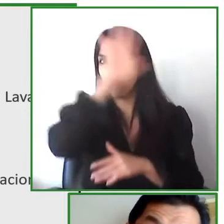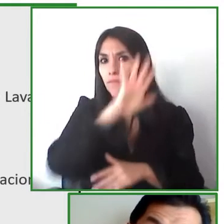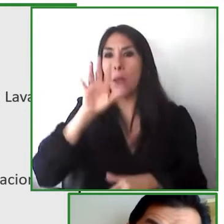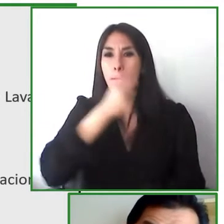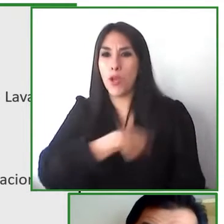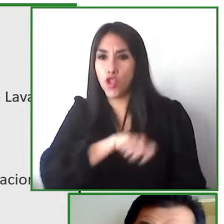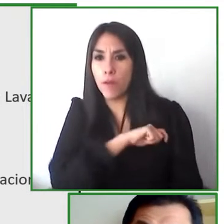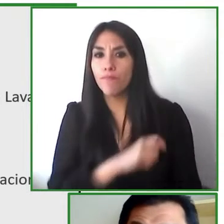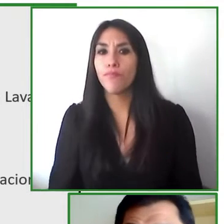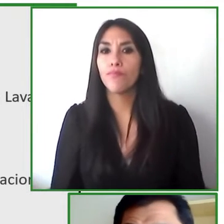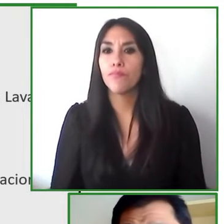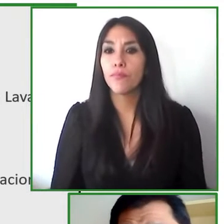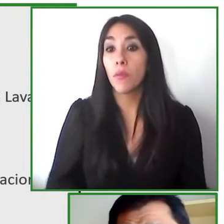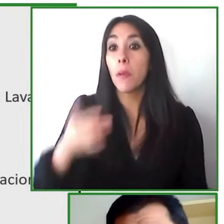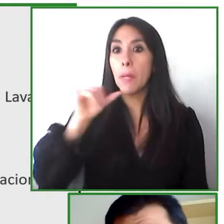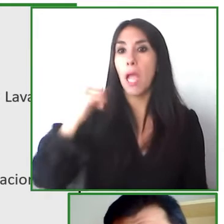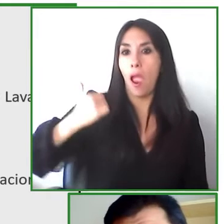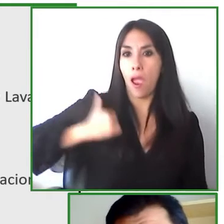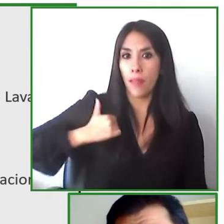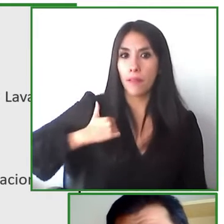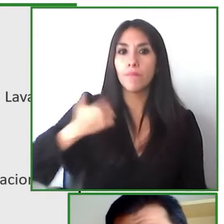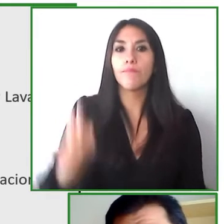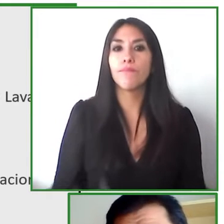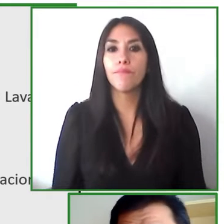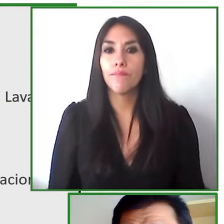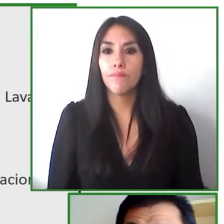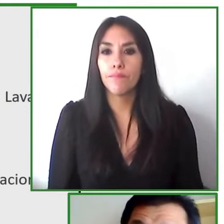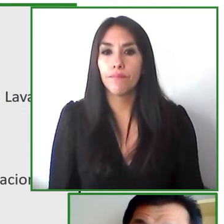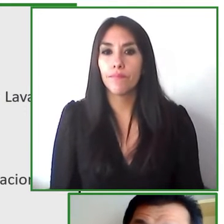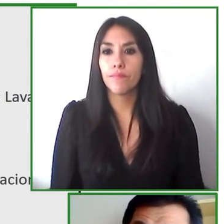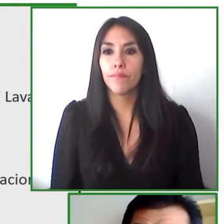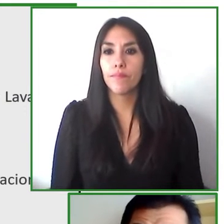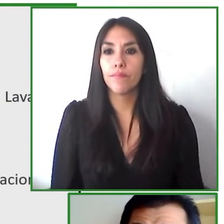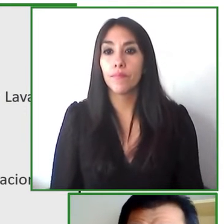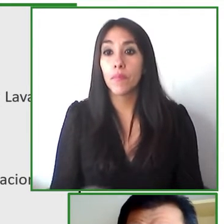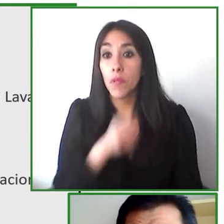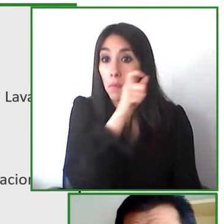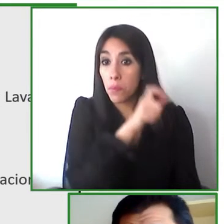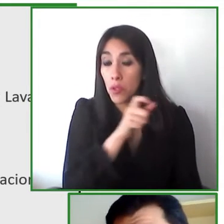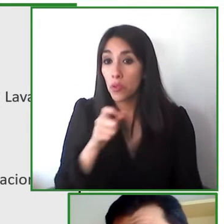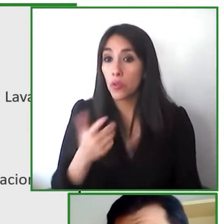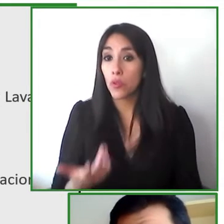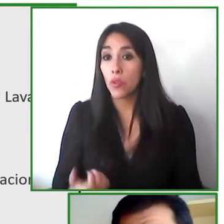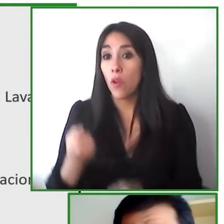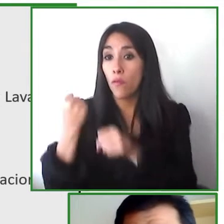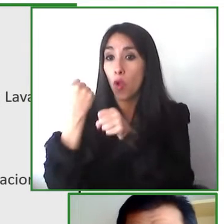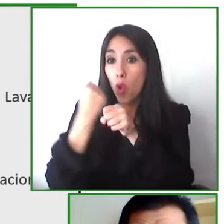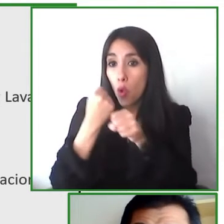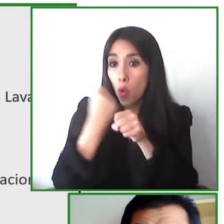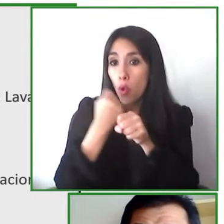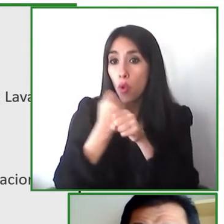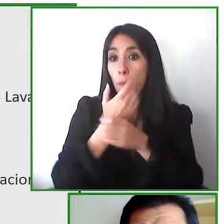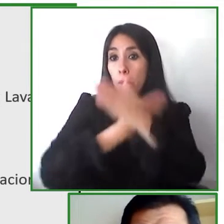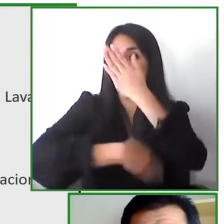because we work in public transport mobility we work with transport authorities and